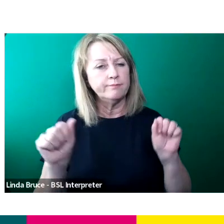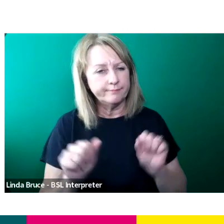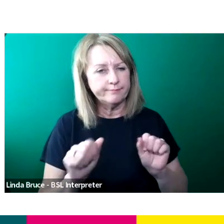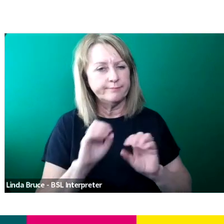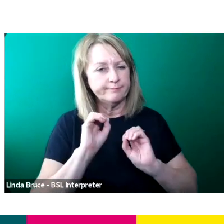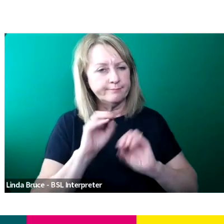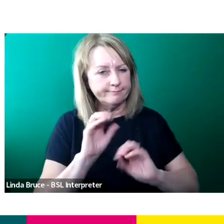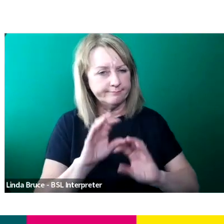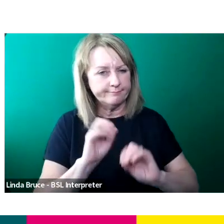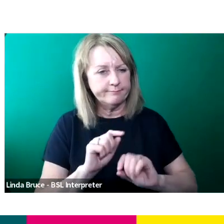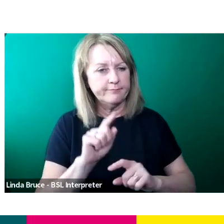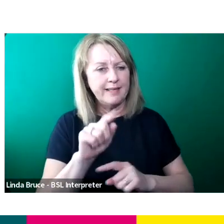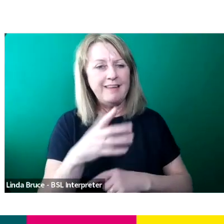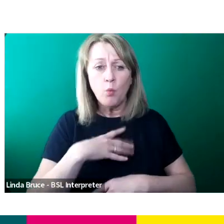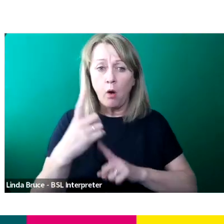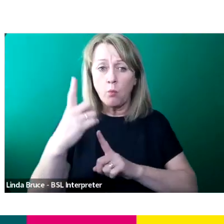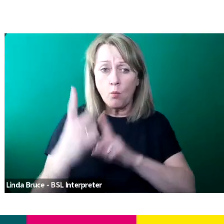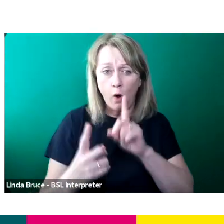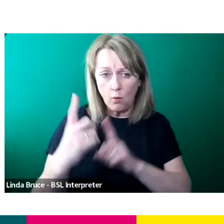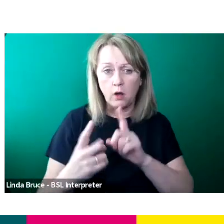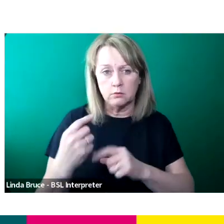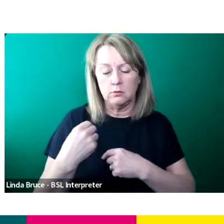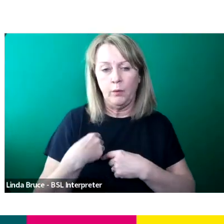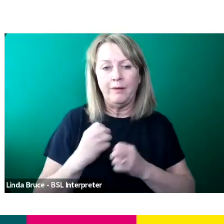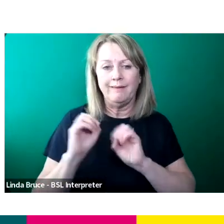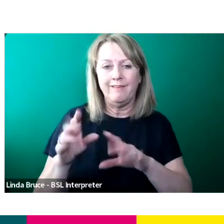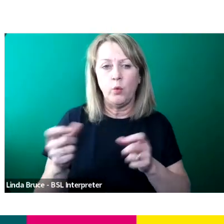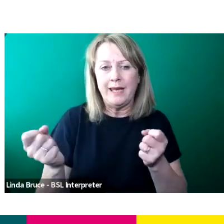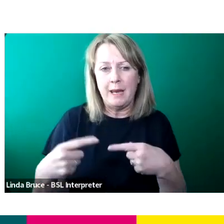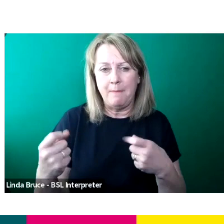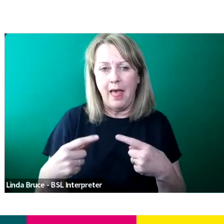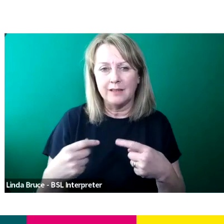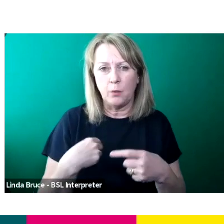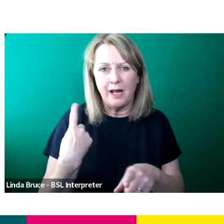you want one-on-ones and we'll give you our email addresses at the end. We can absolutely talk about this in more detail.